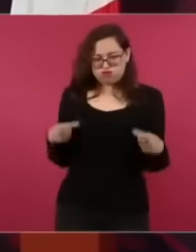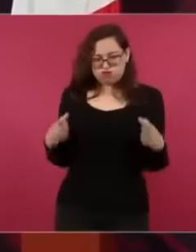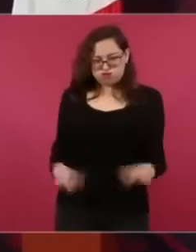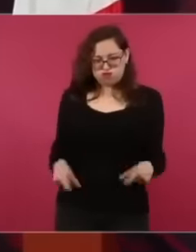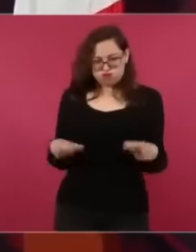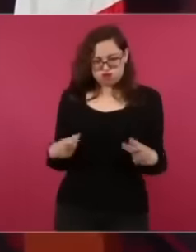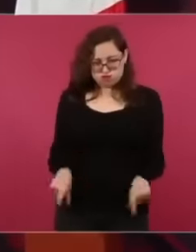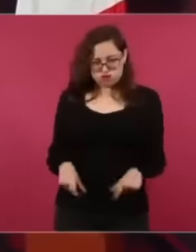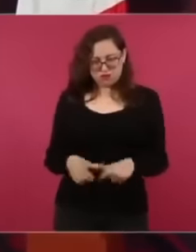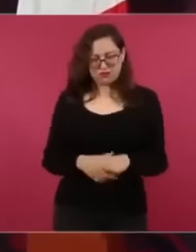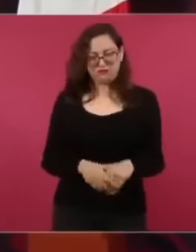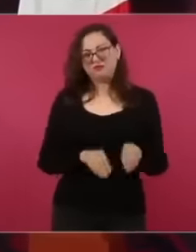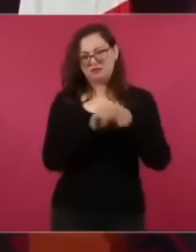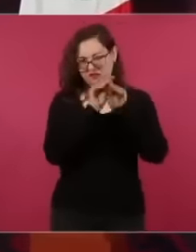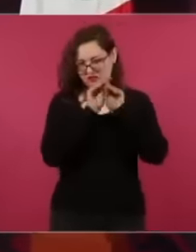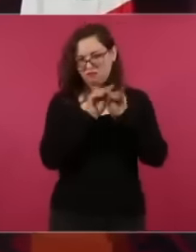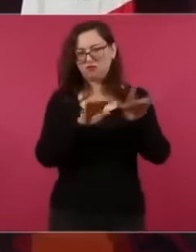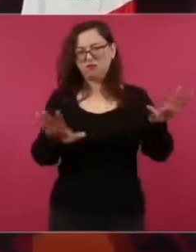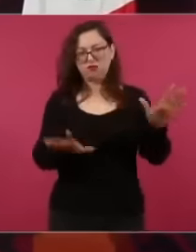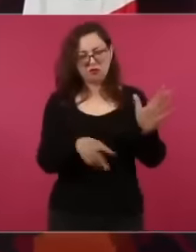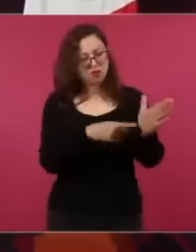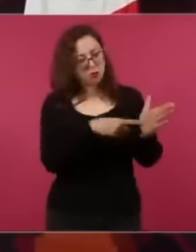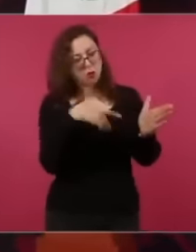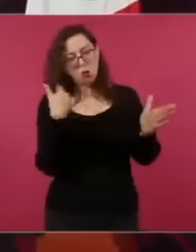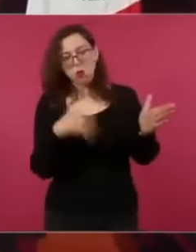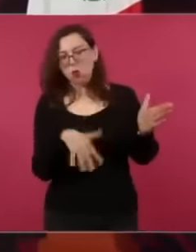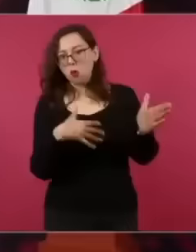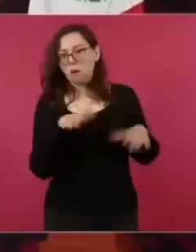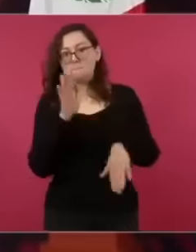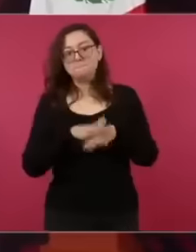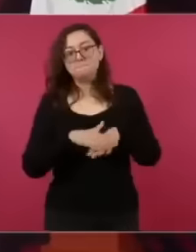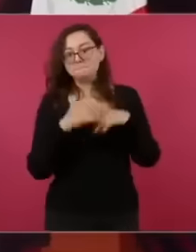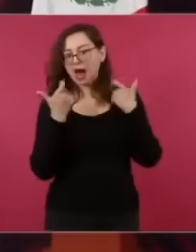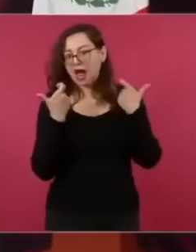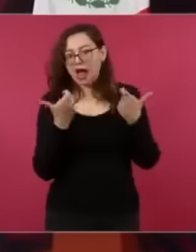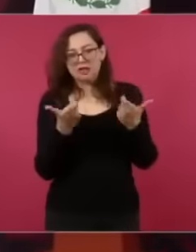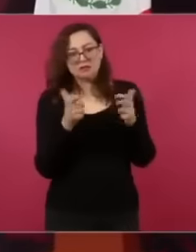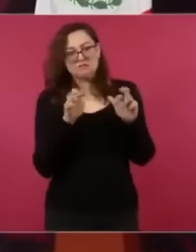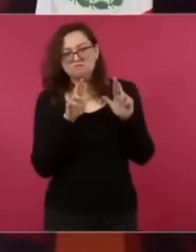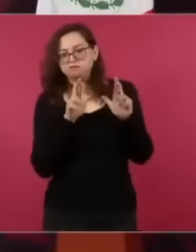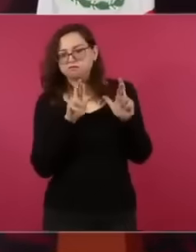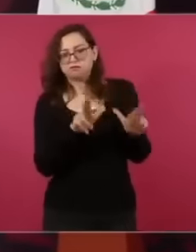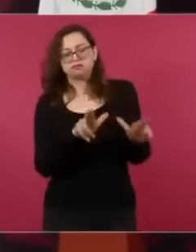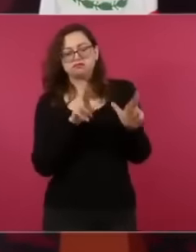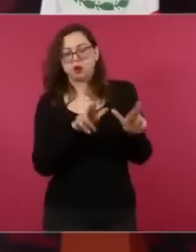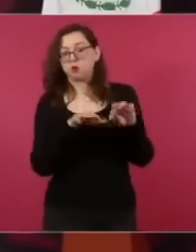list is